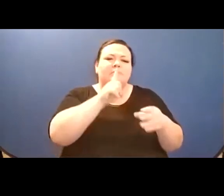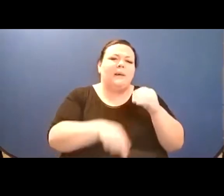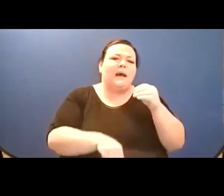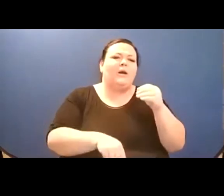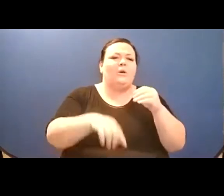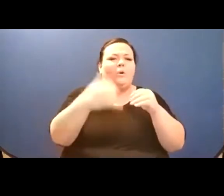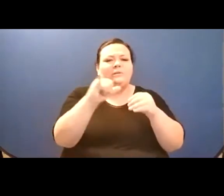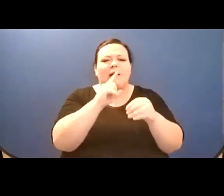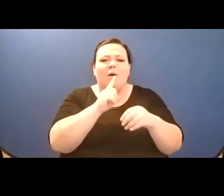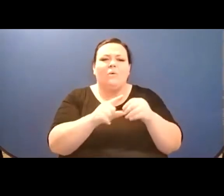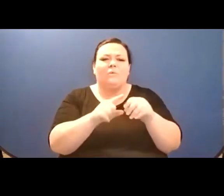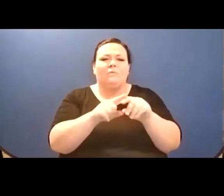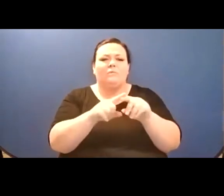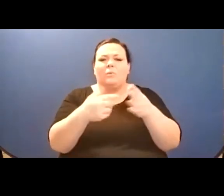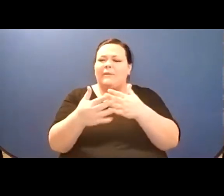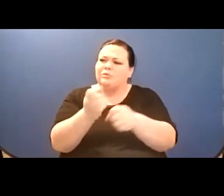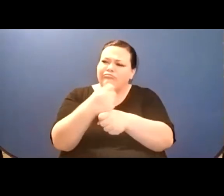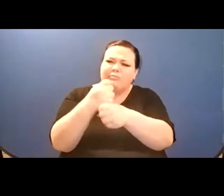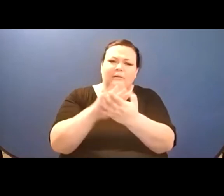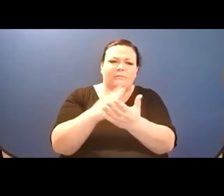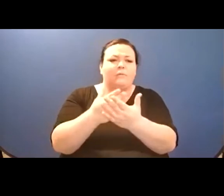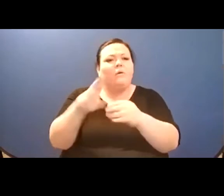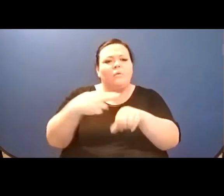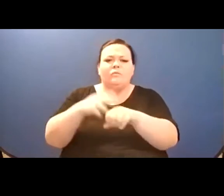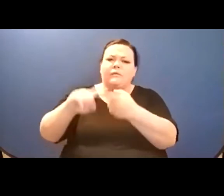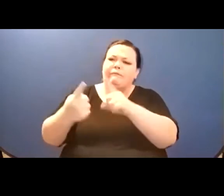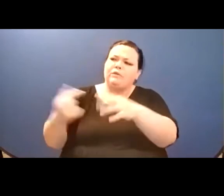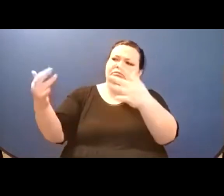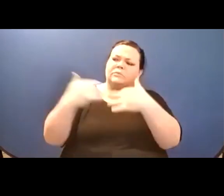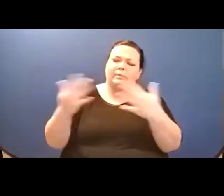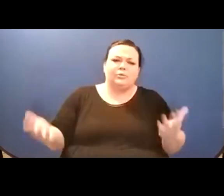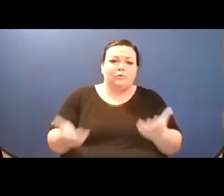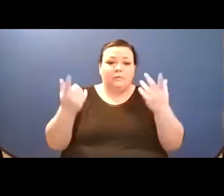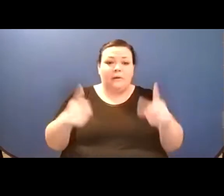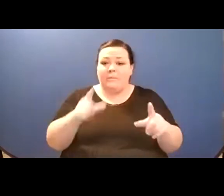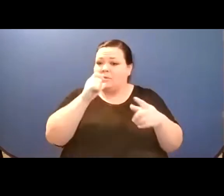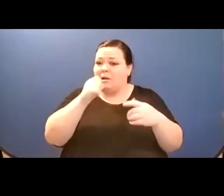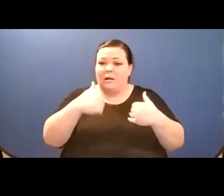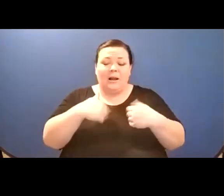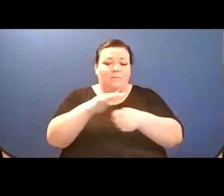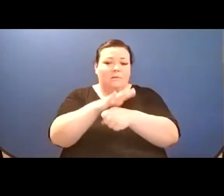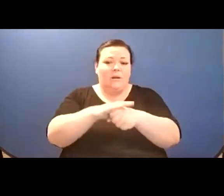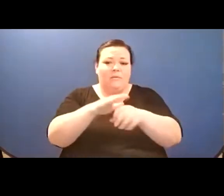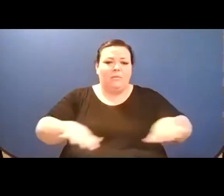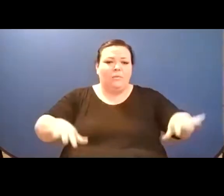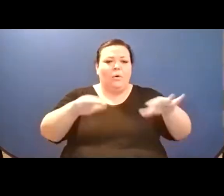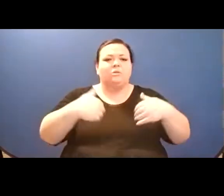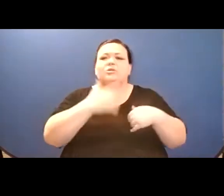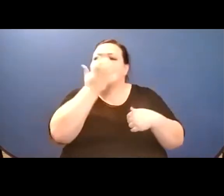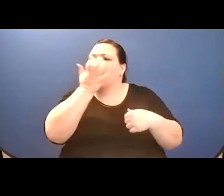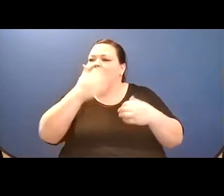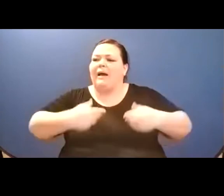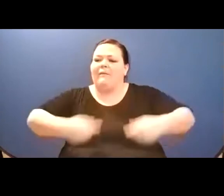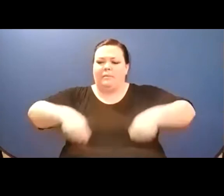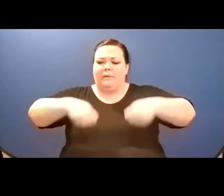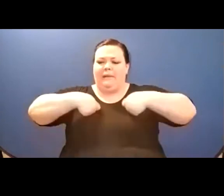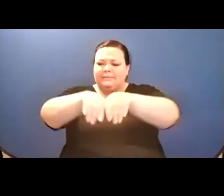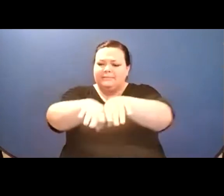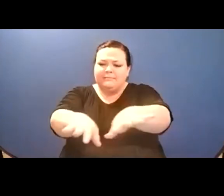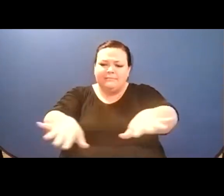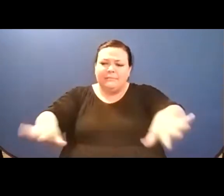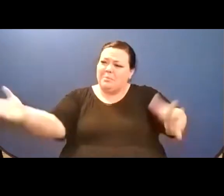tracing back to a thing so small// an abundance which if we so choose goes on & on forever